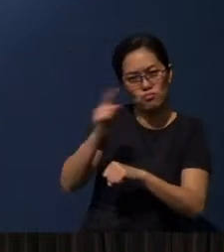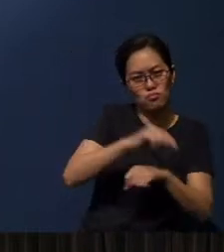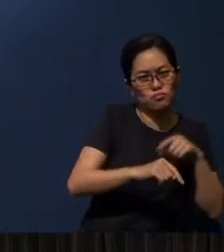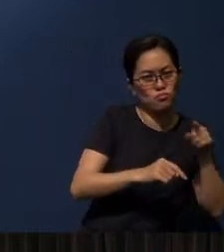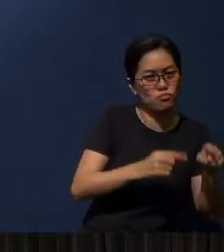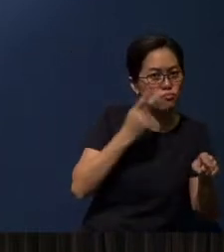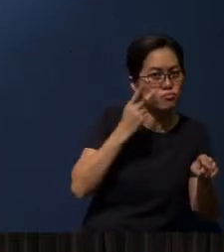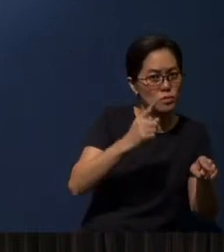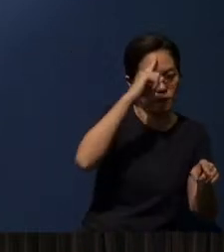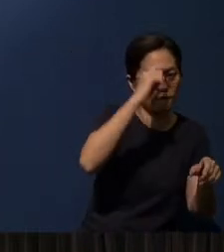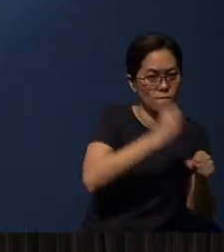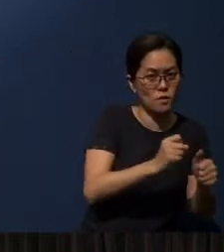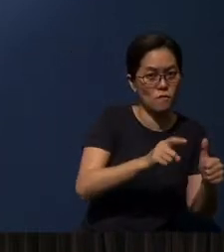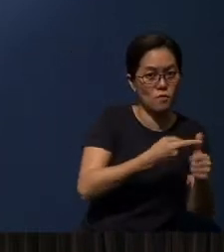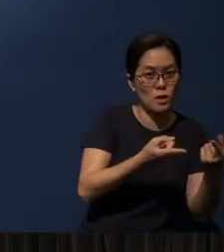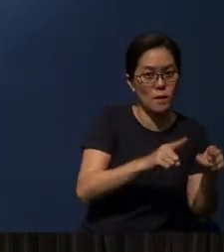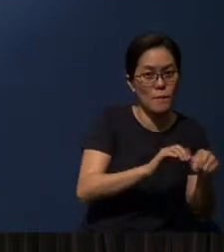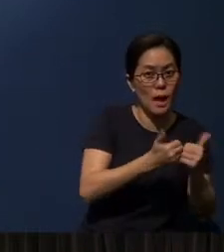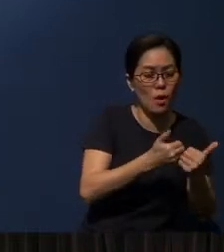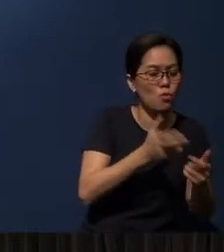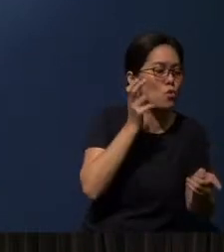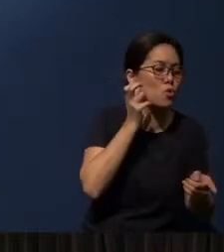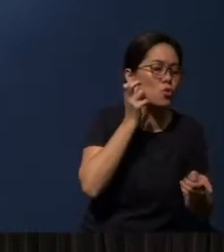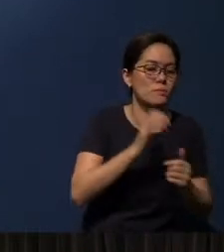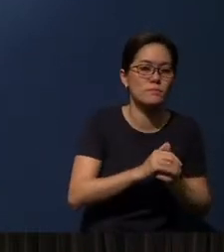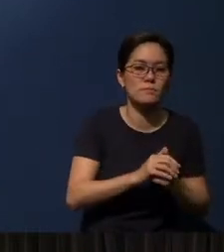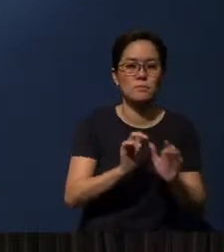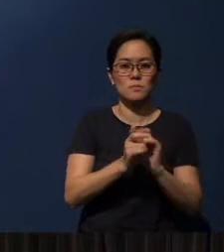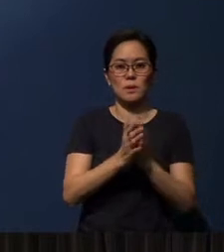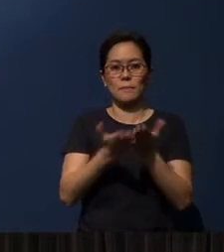First of all, you see, the Bible actually was